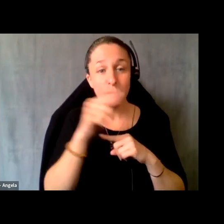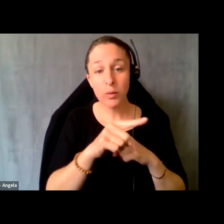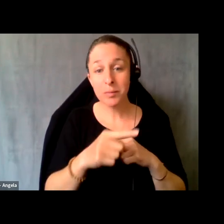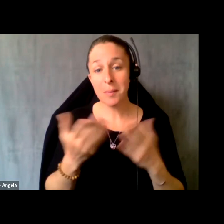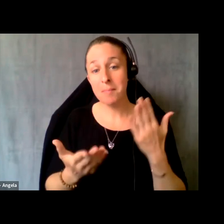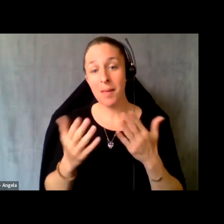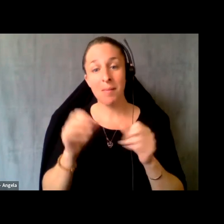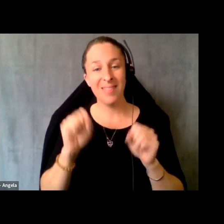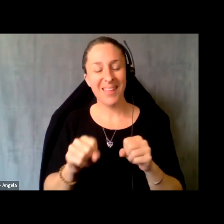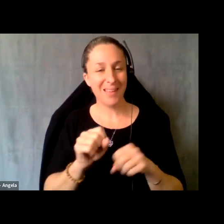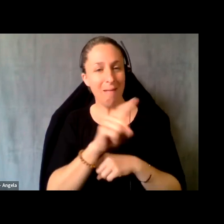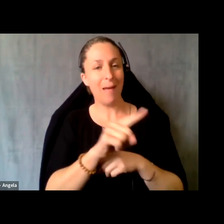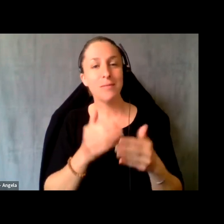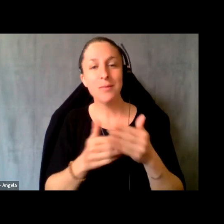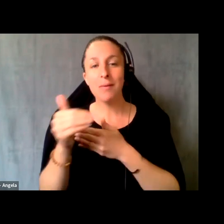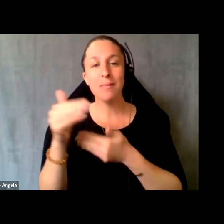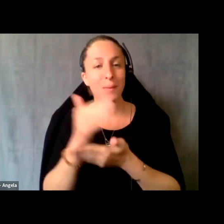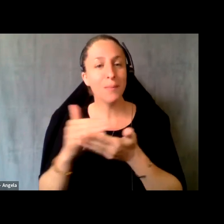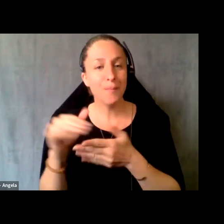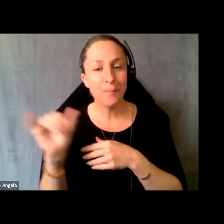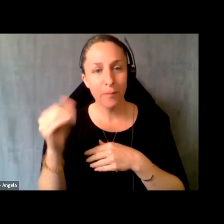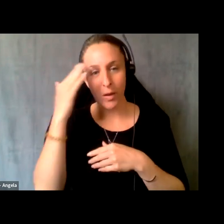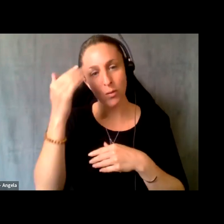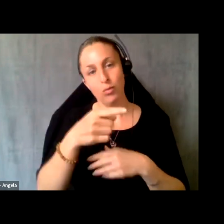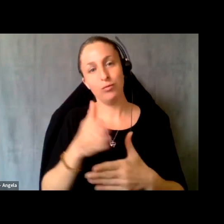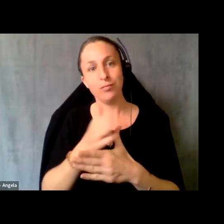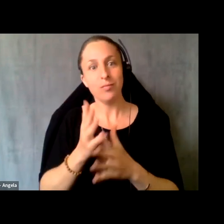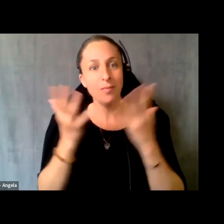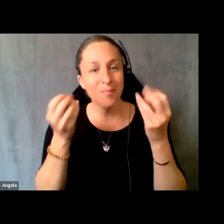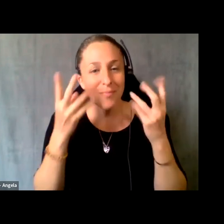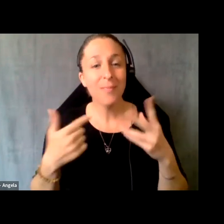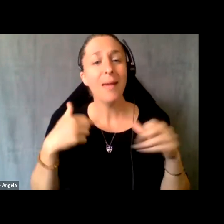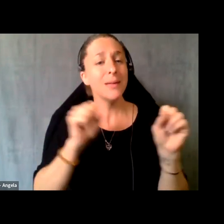in the next portion as well, because I know you shared a lot, and I was able to capture a lot of